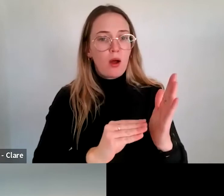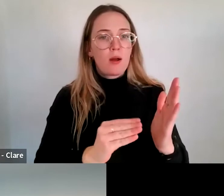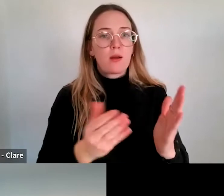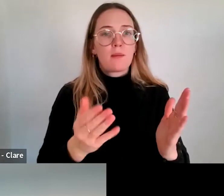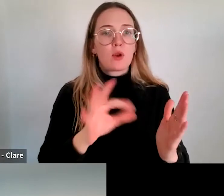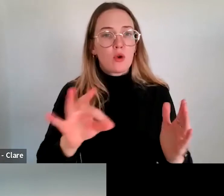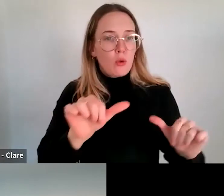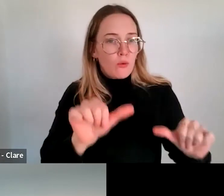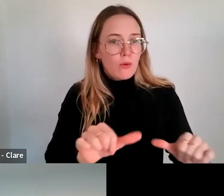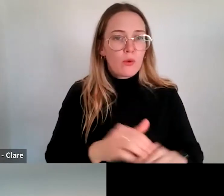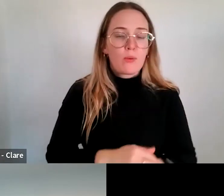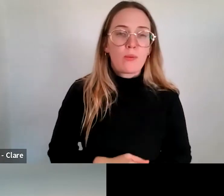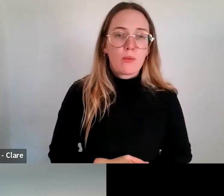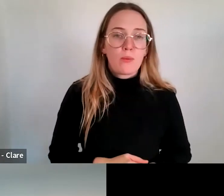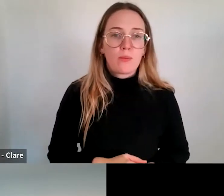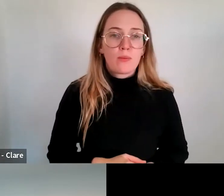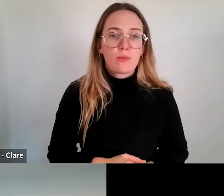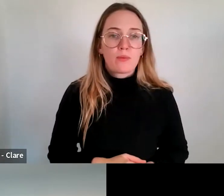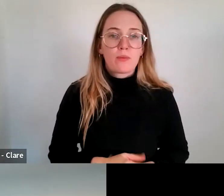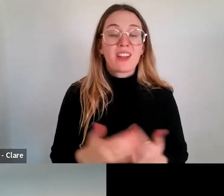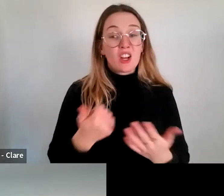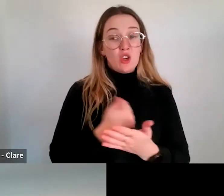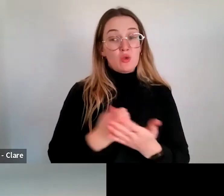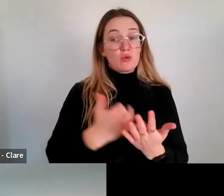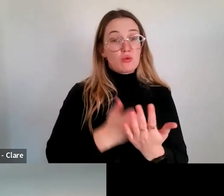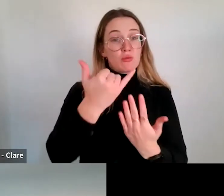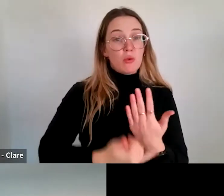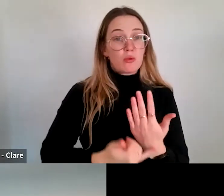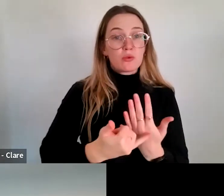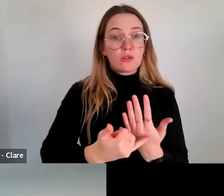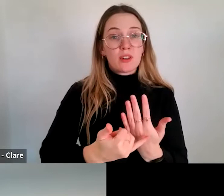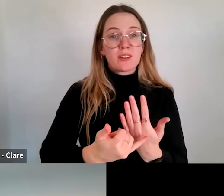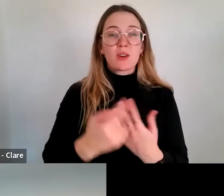in a normal project round we would say that co-investment is really critical